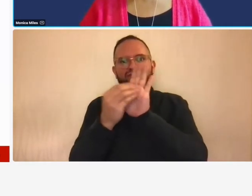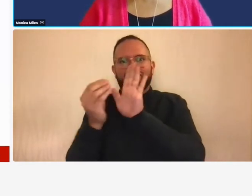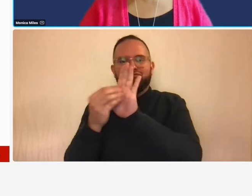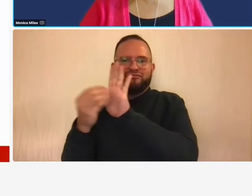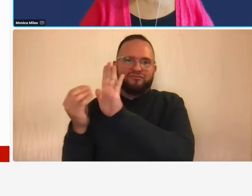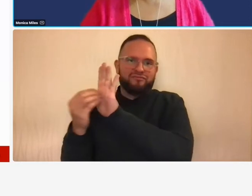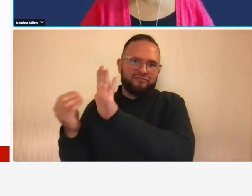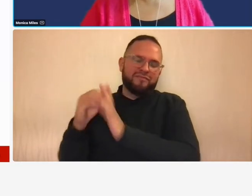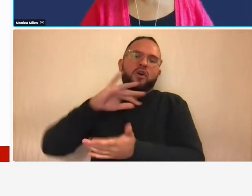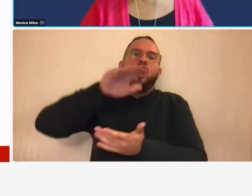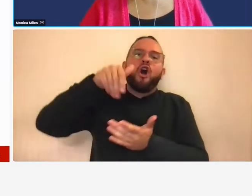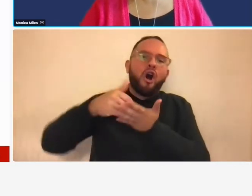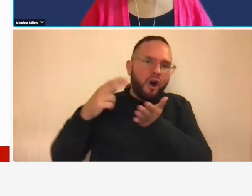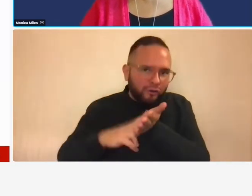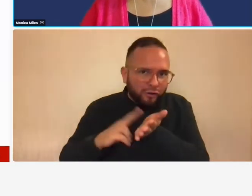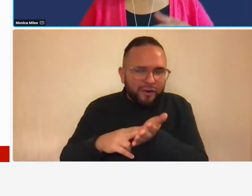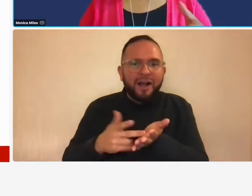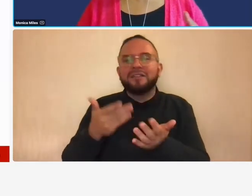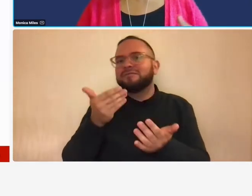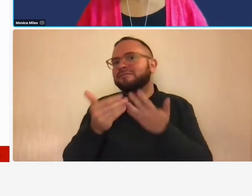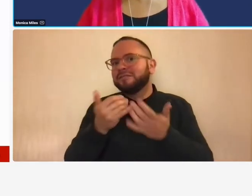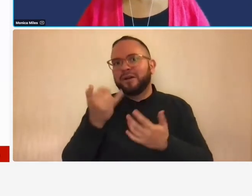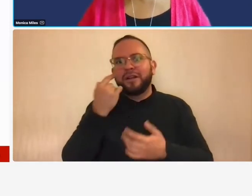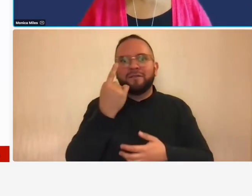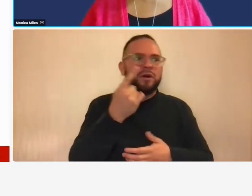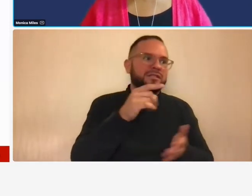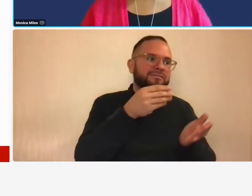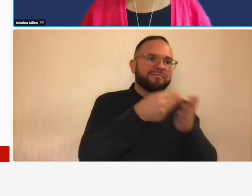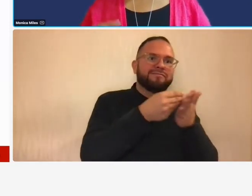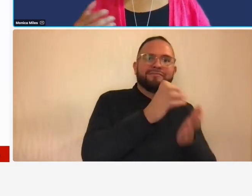or not that contract says let's say the first one says you can get reimbursed but under the